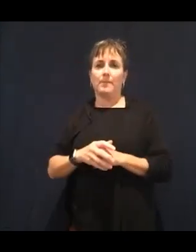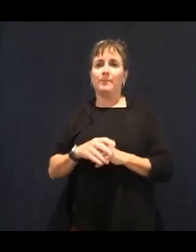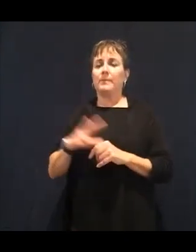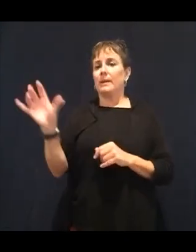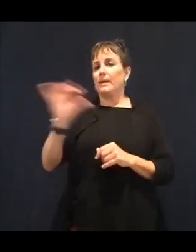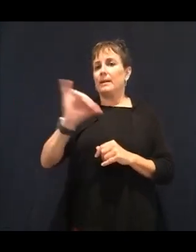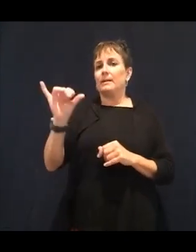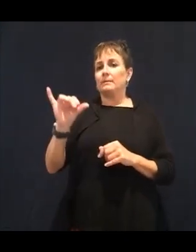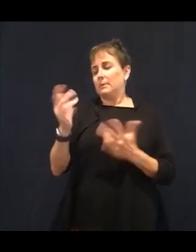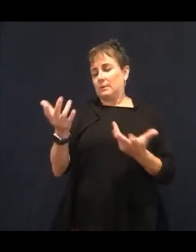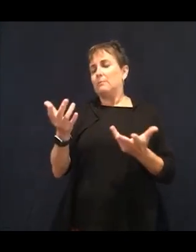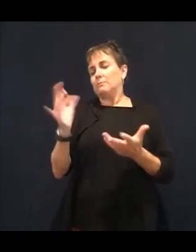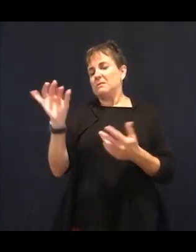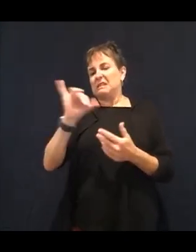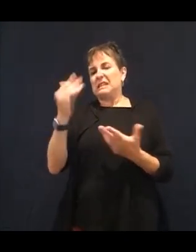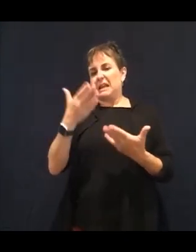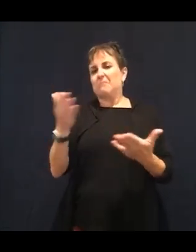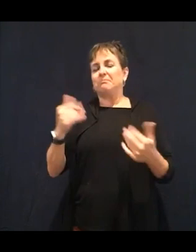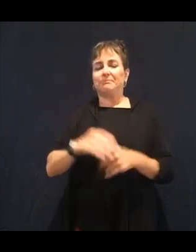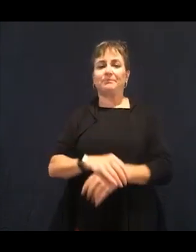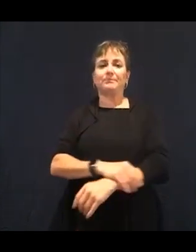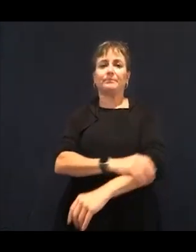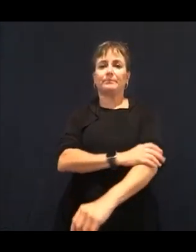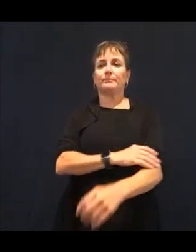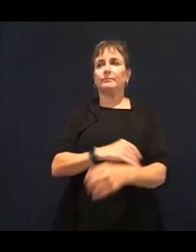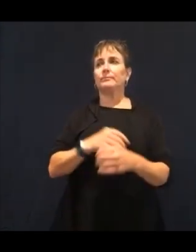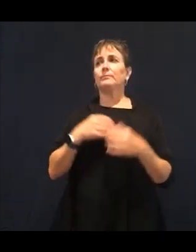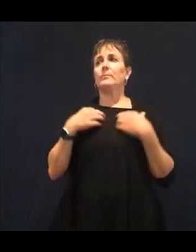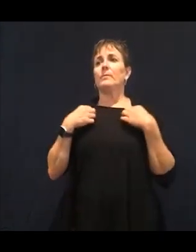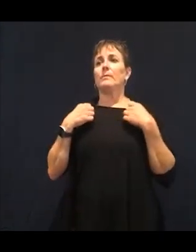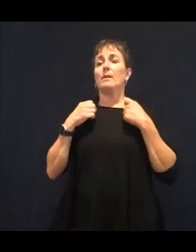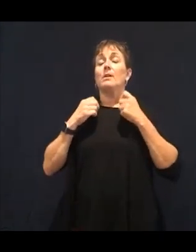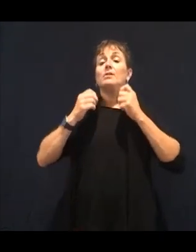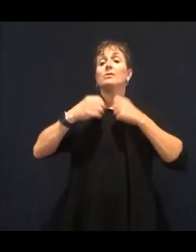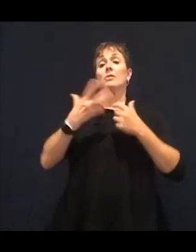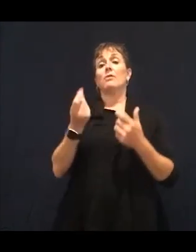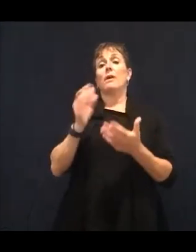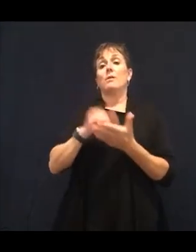but omega 3s are also important for tear production